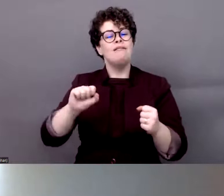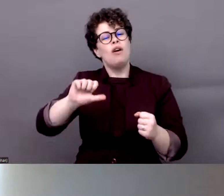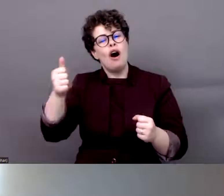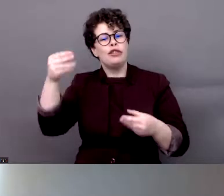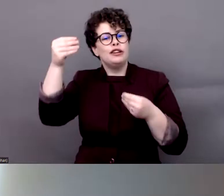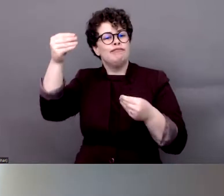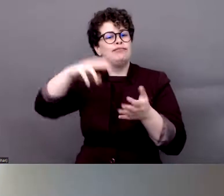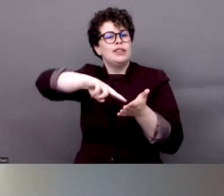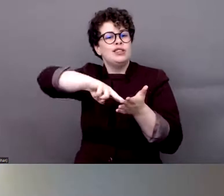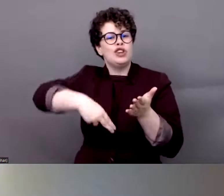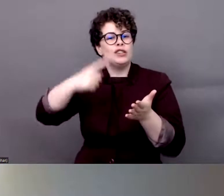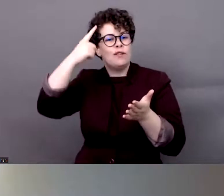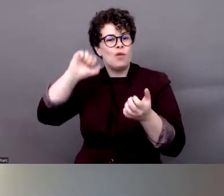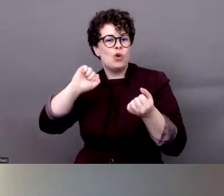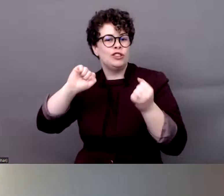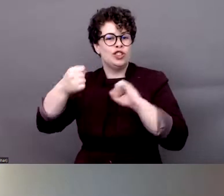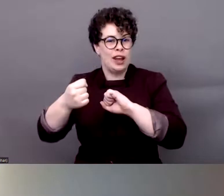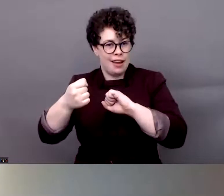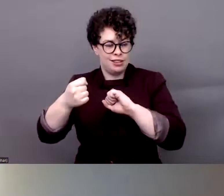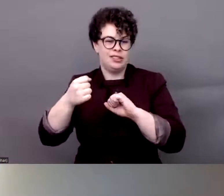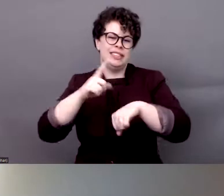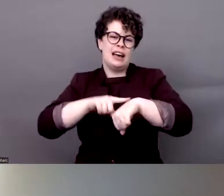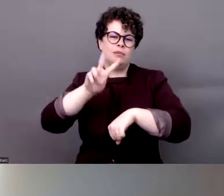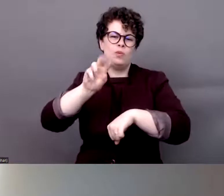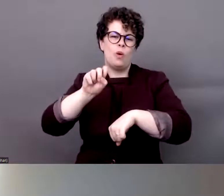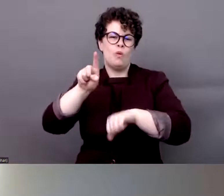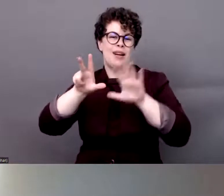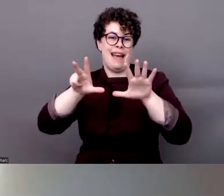we found just one reference to people with disabilities affected by multiple